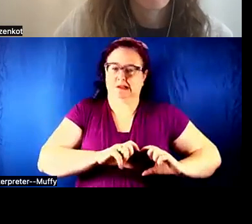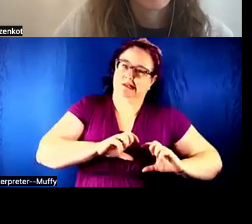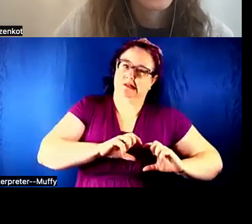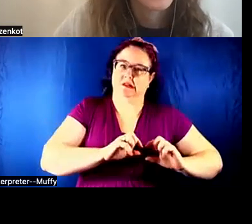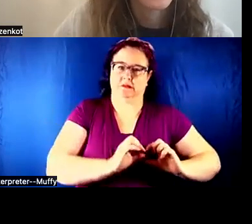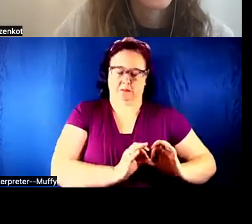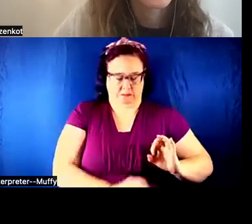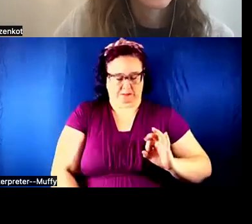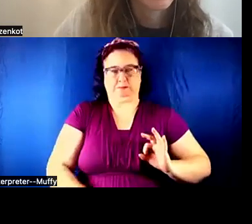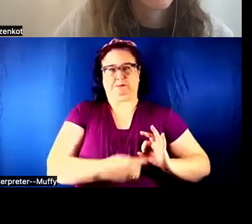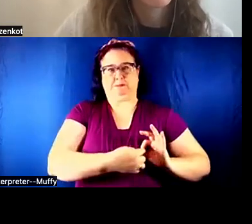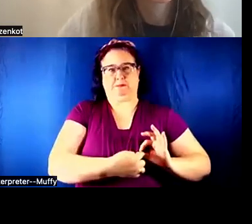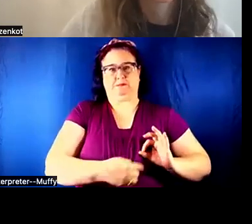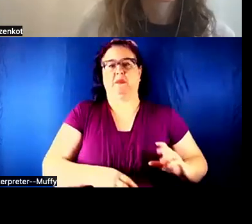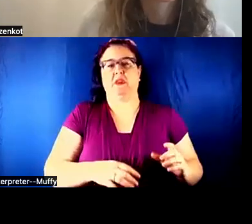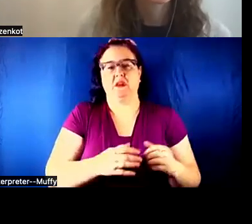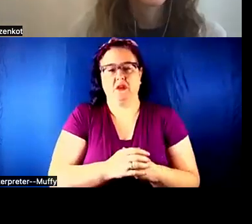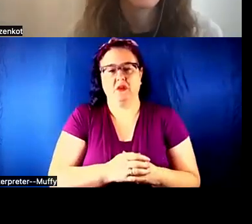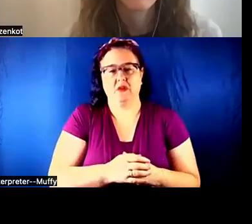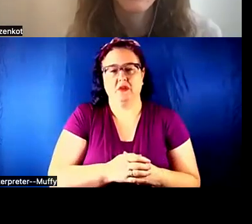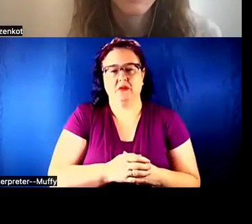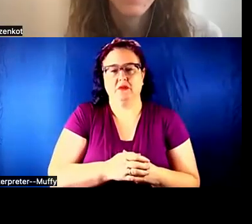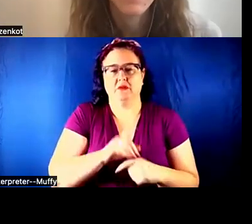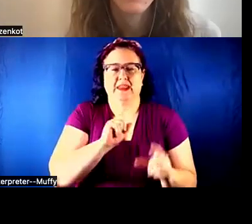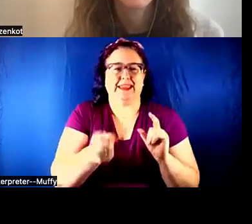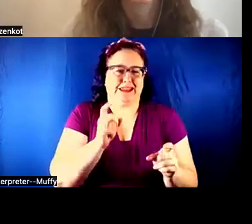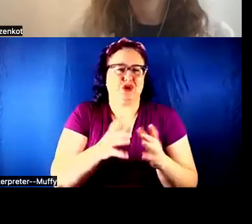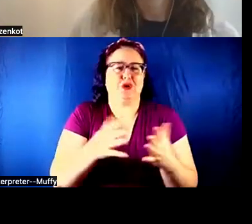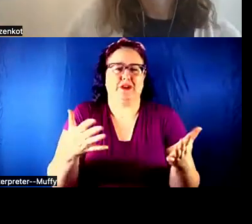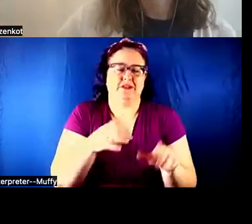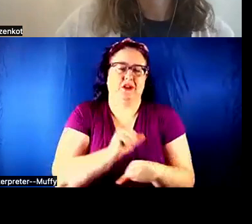with a game controller. The charity does a lot of work to provide